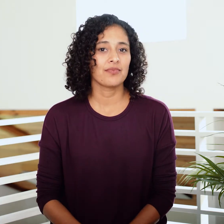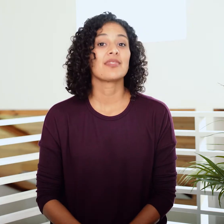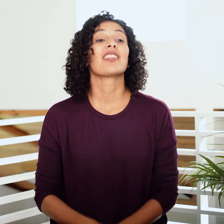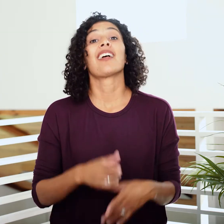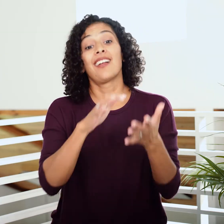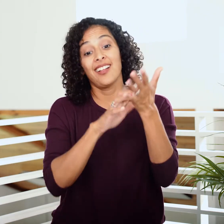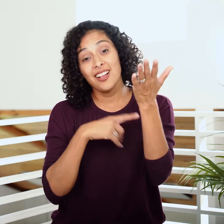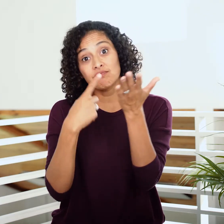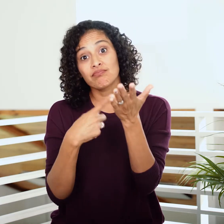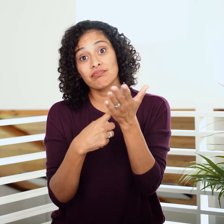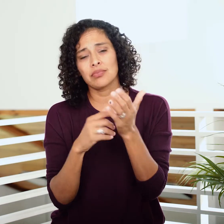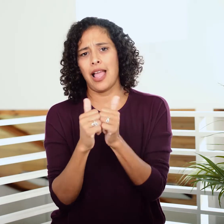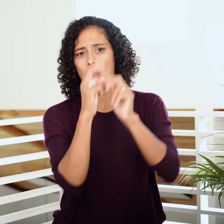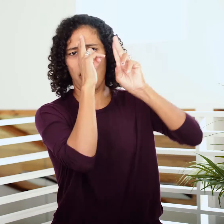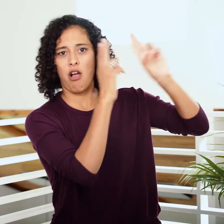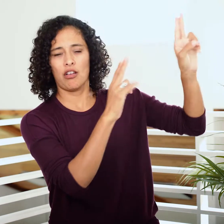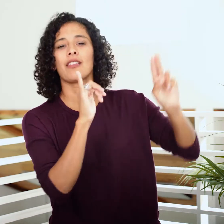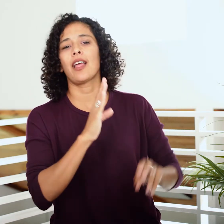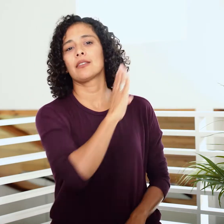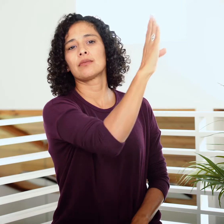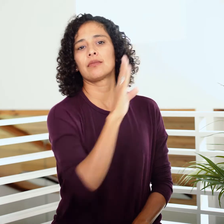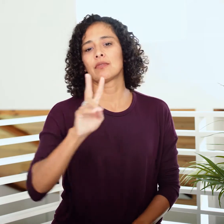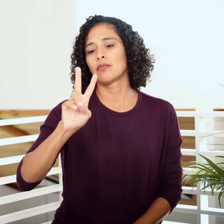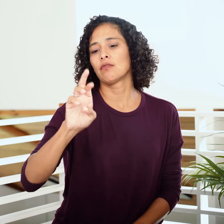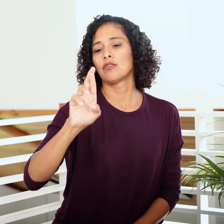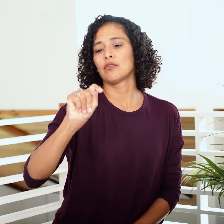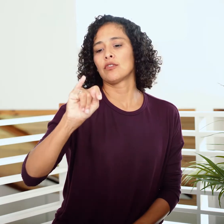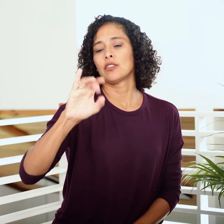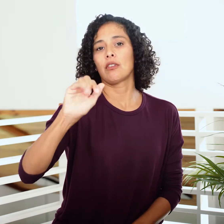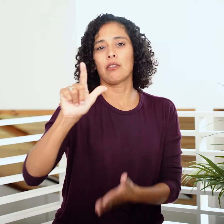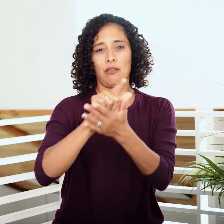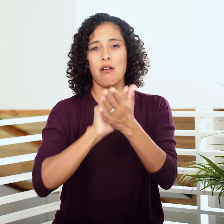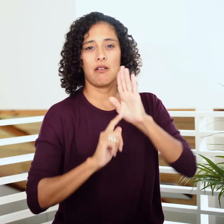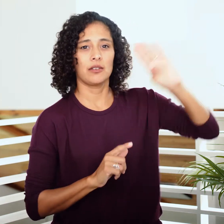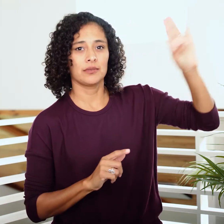Then He addresses honoring Him in the vertical laws.